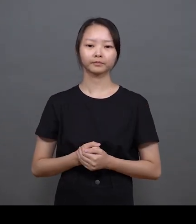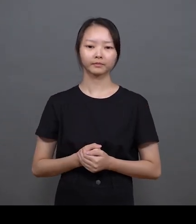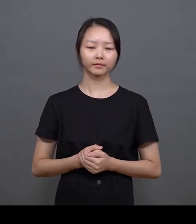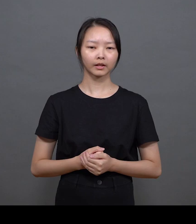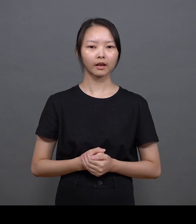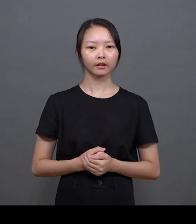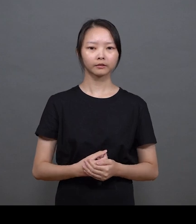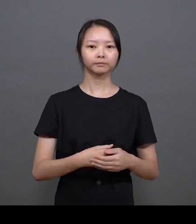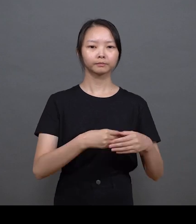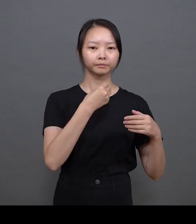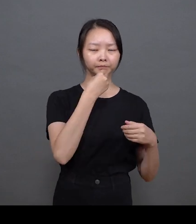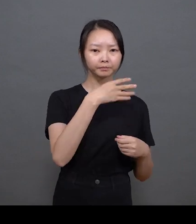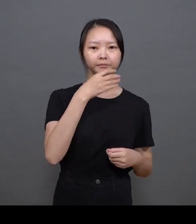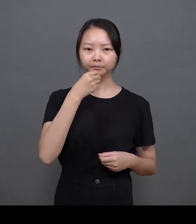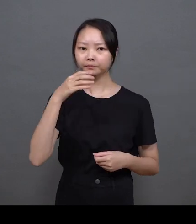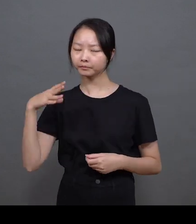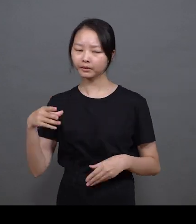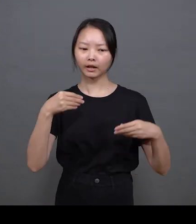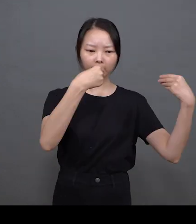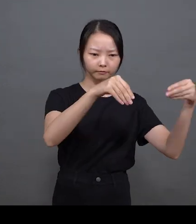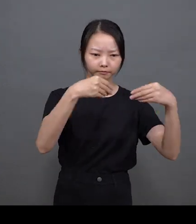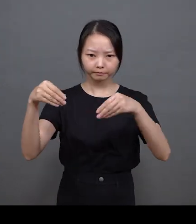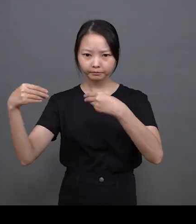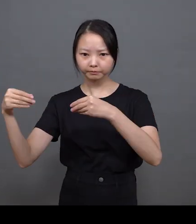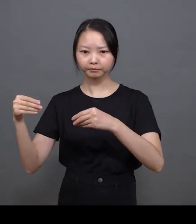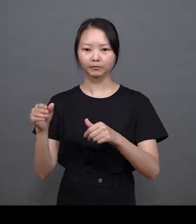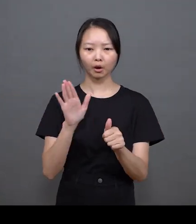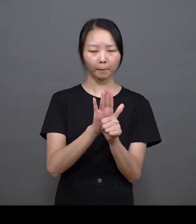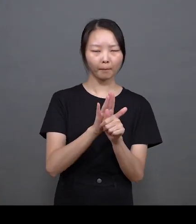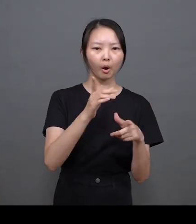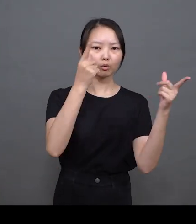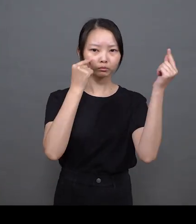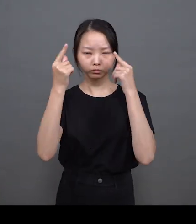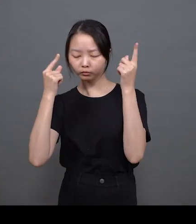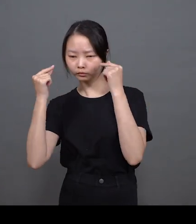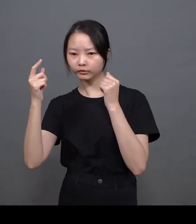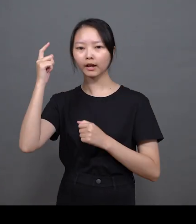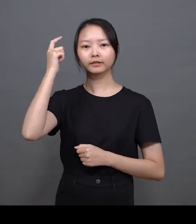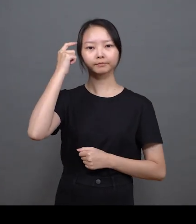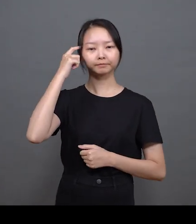to help them learn